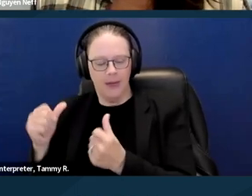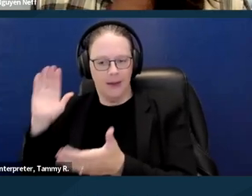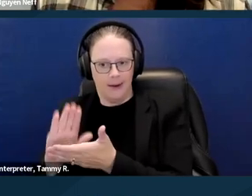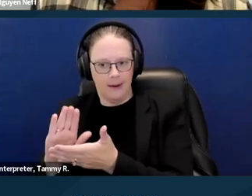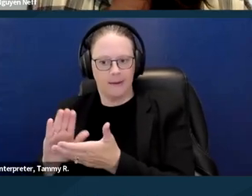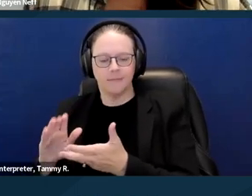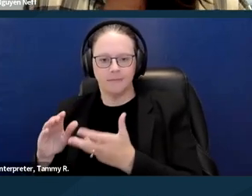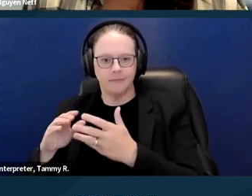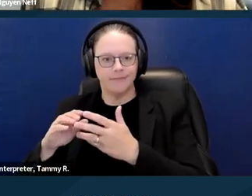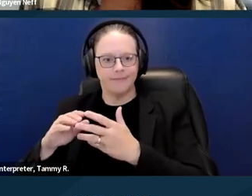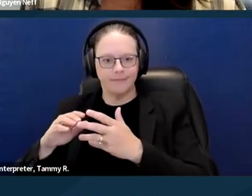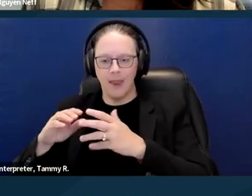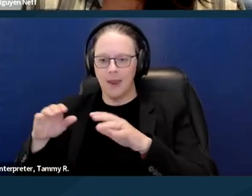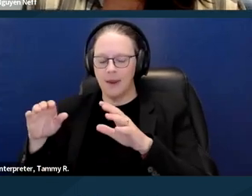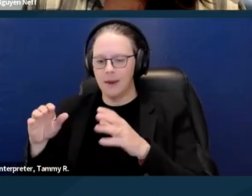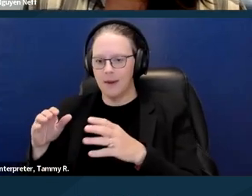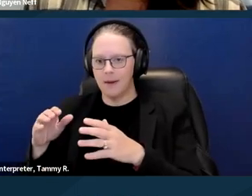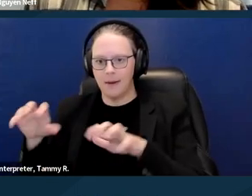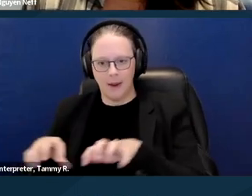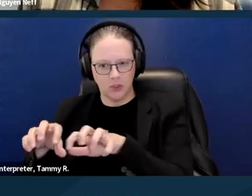That would, you're still considered a person with a disability.